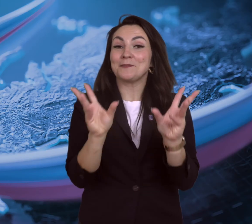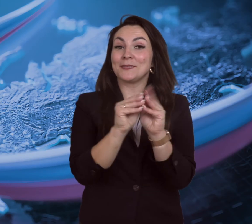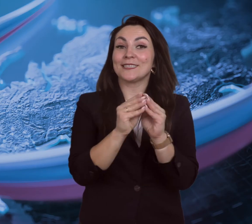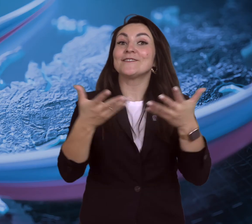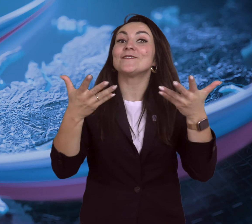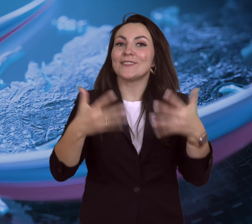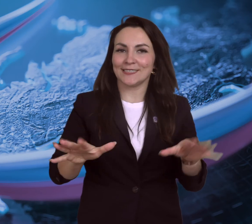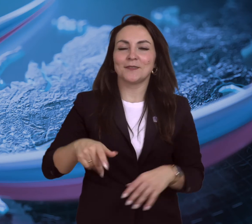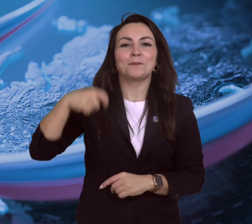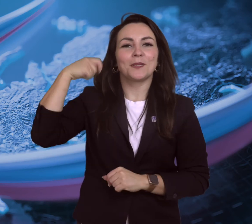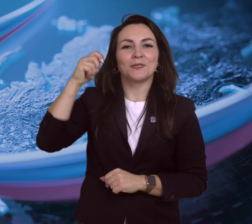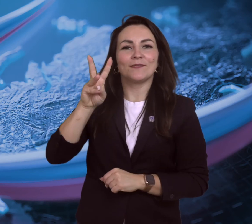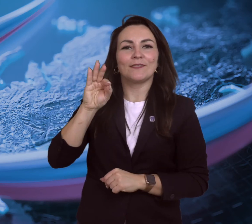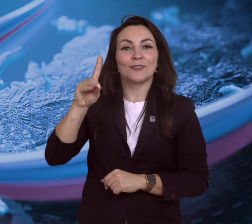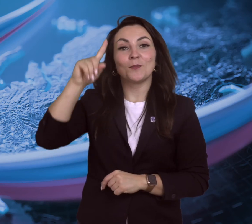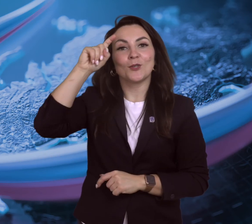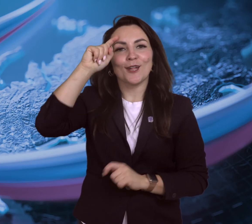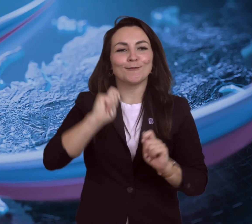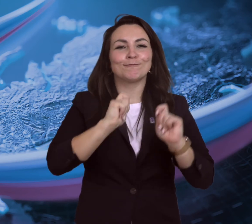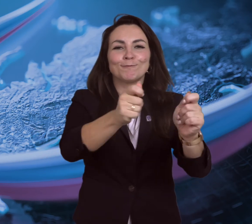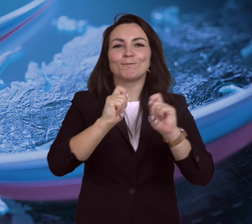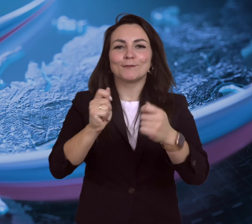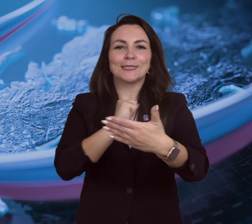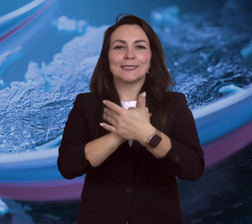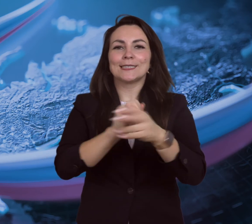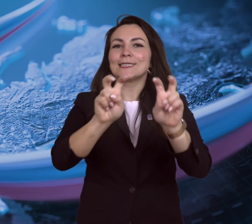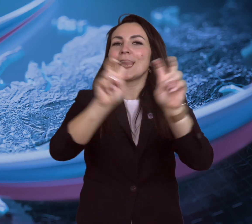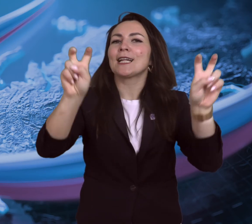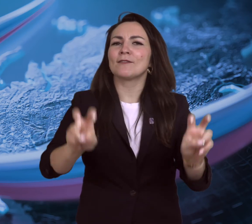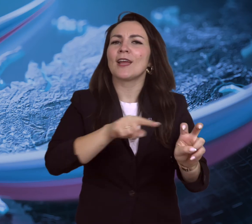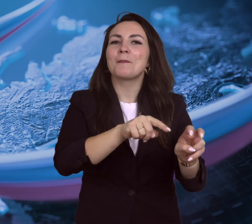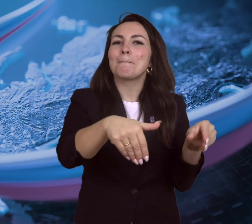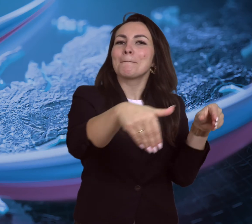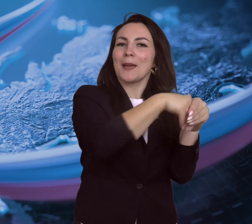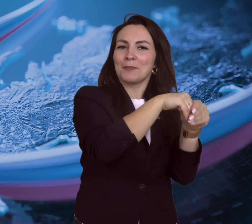At the end of the meeting, all conference participants received certificates confirming the membership of their countries